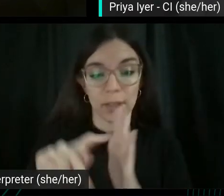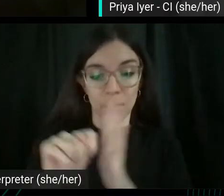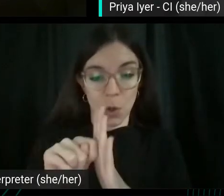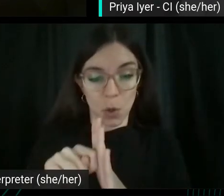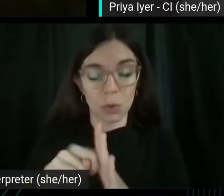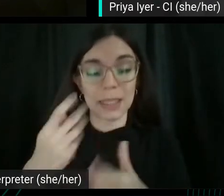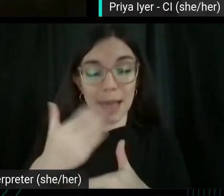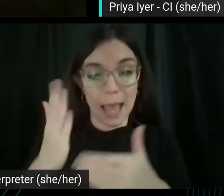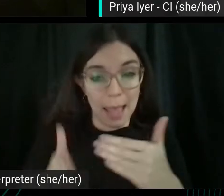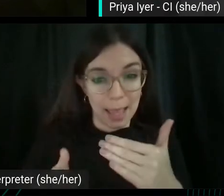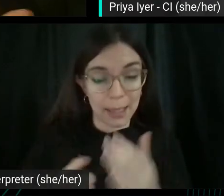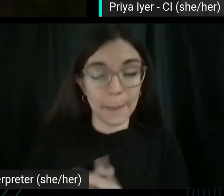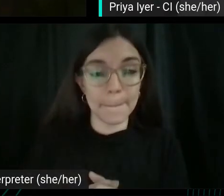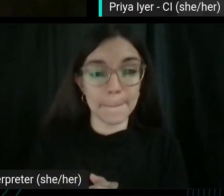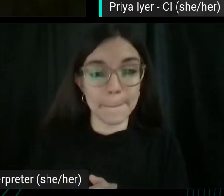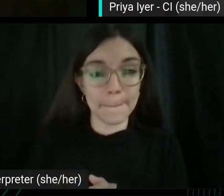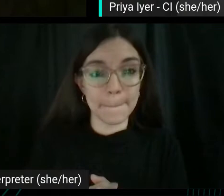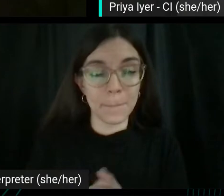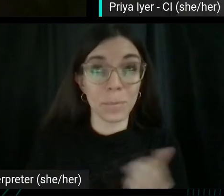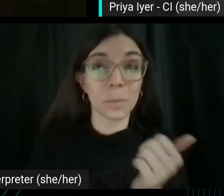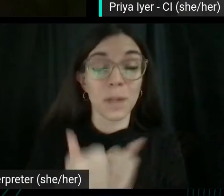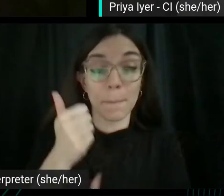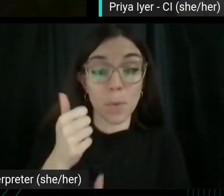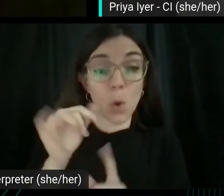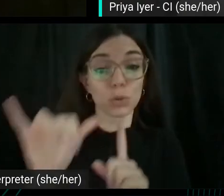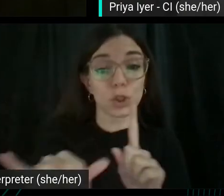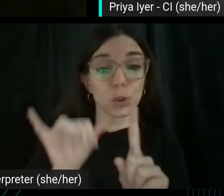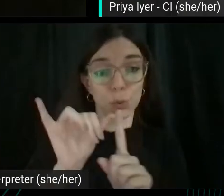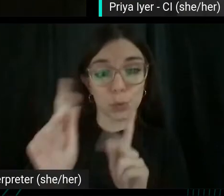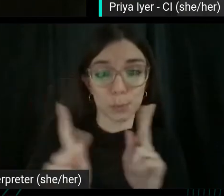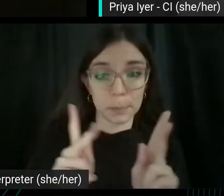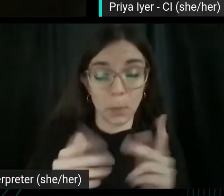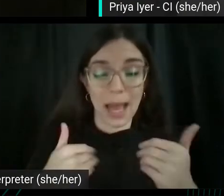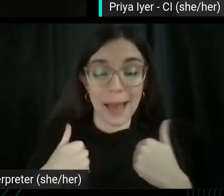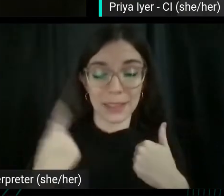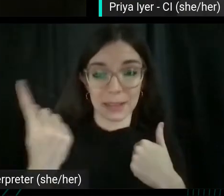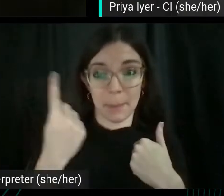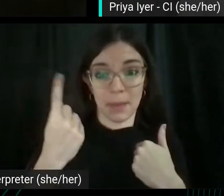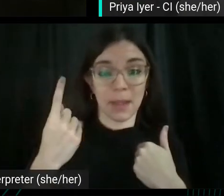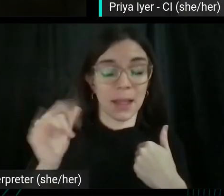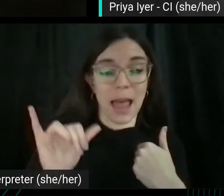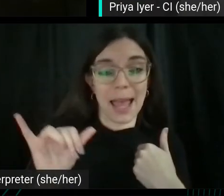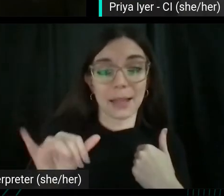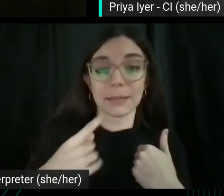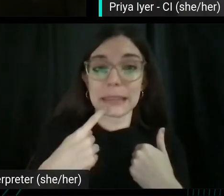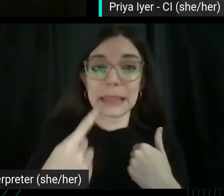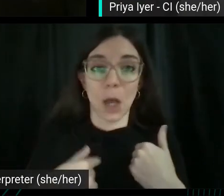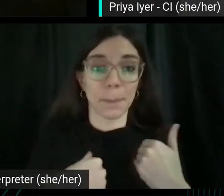So, you know most YouTubers have something which is like tell ya tell you what kind of pizza topping you eyes and silly example, but there